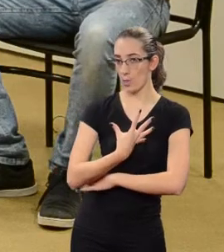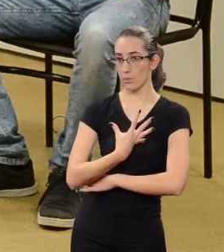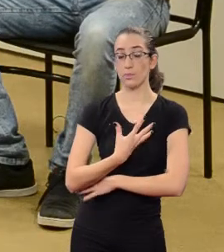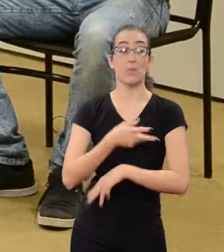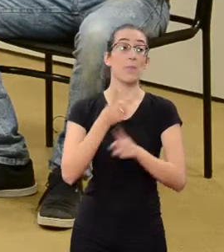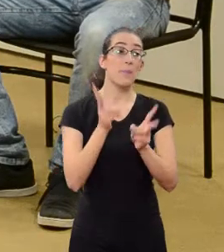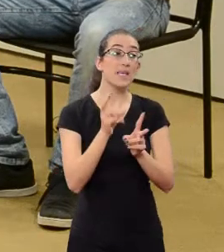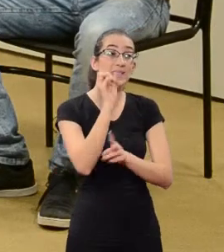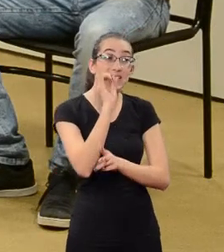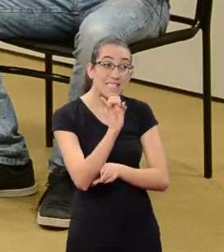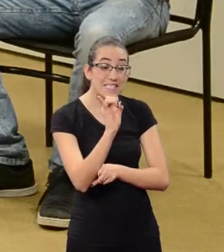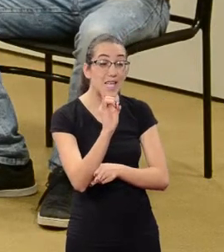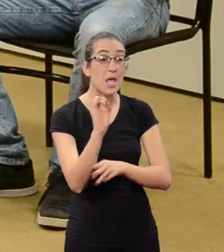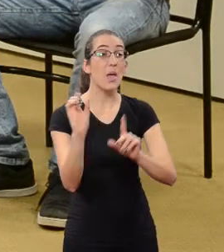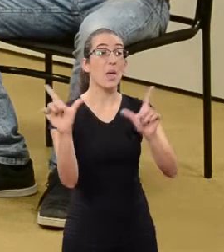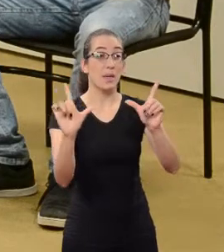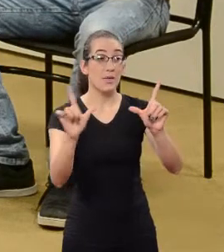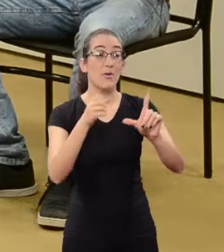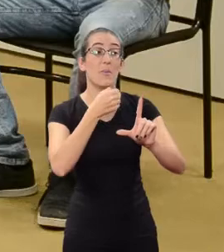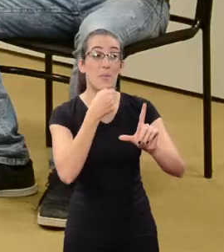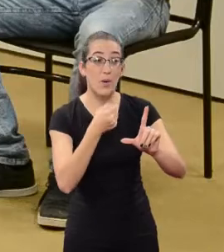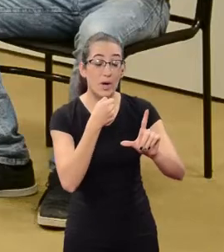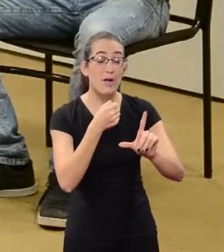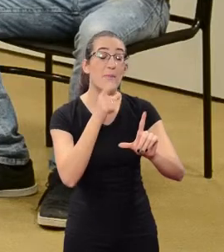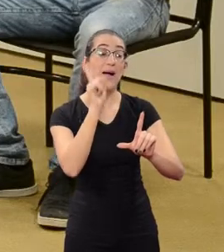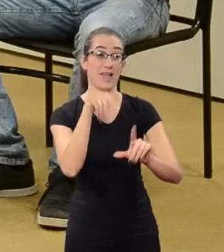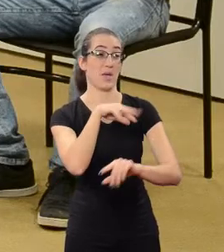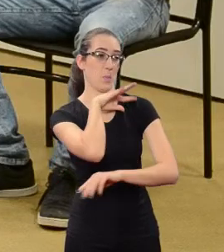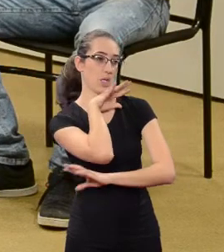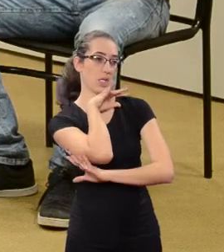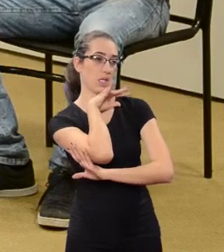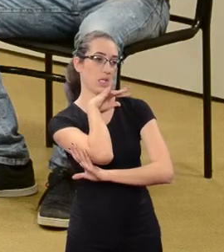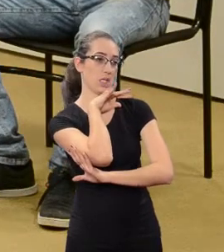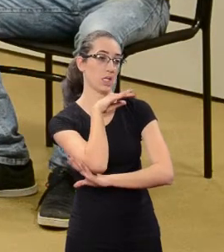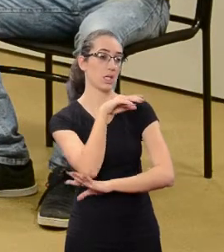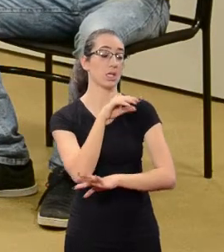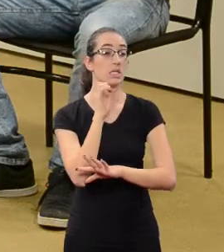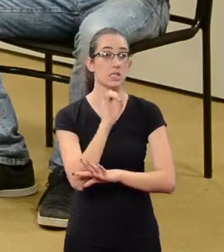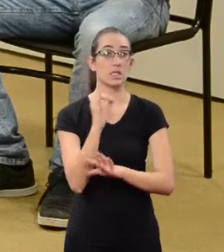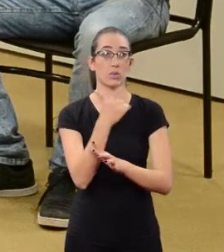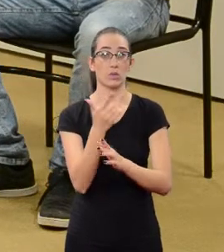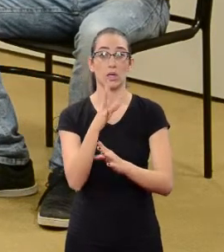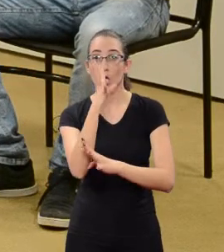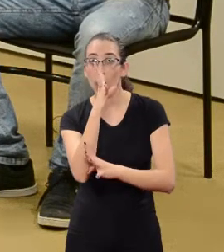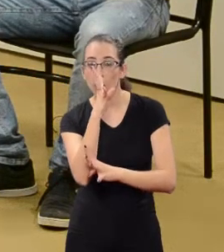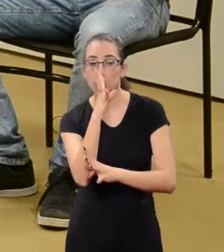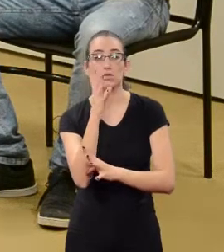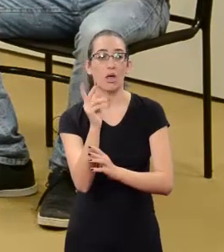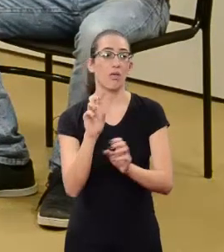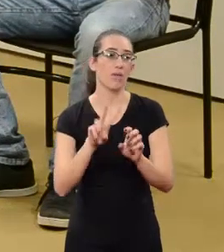Even if it is rubbish. And having audience is what ends up setting boundaries.